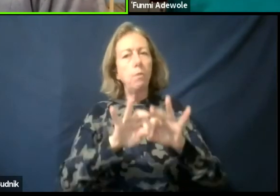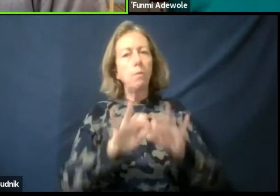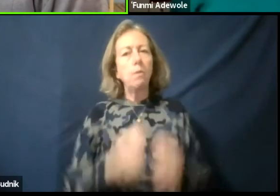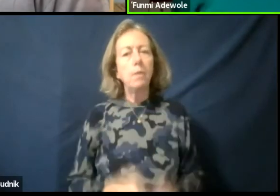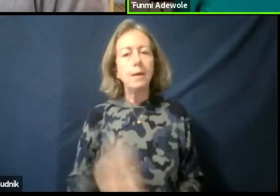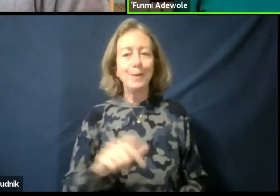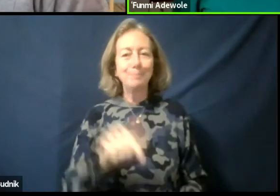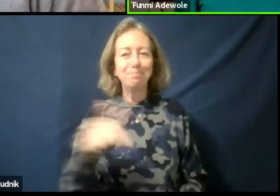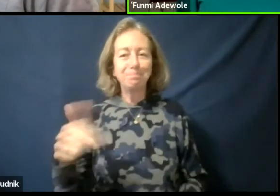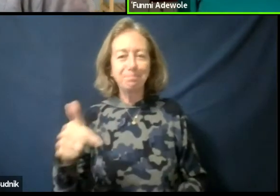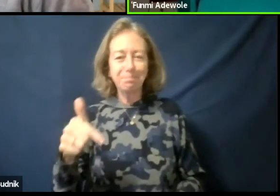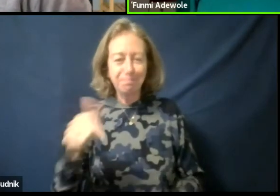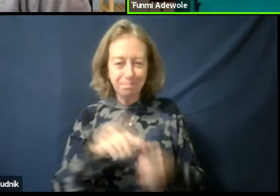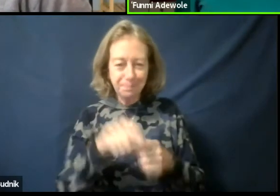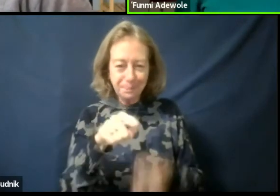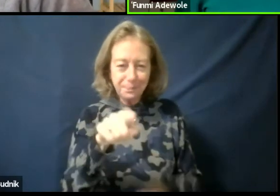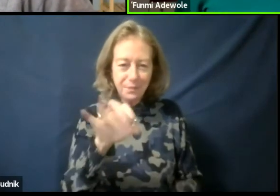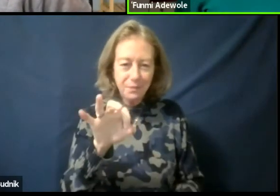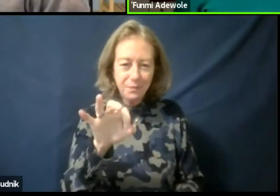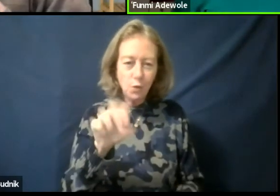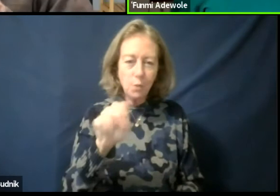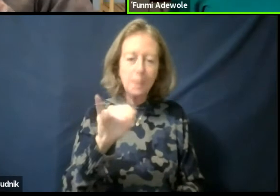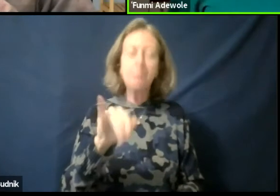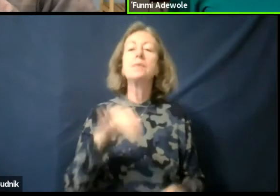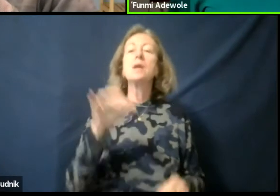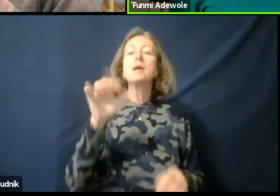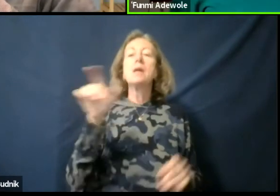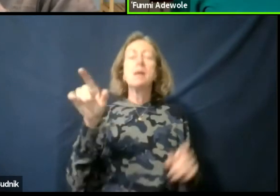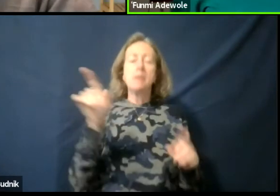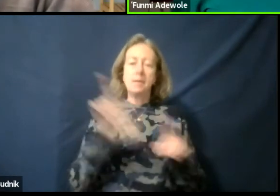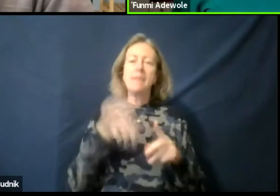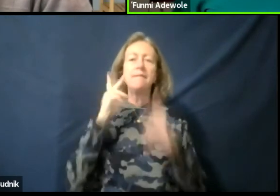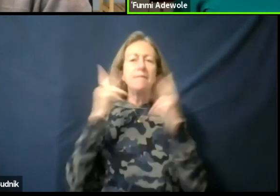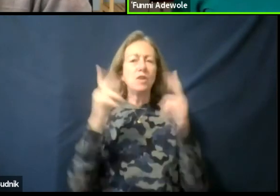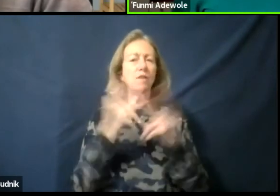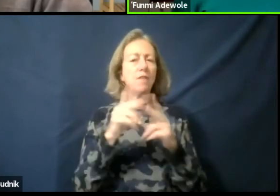The visual is very important. As we said, I think dramaturgy